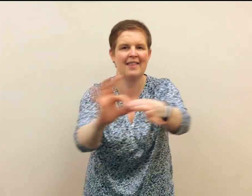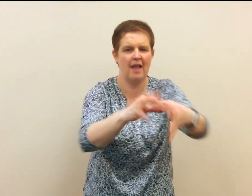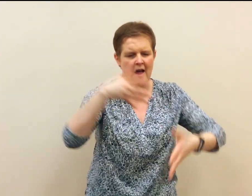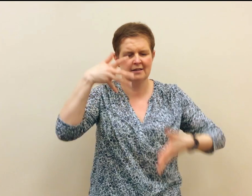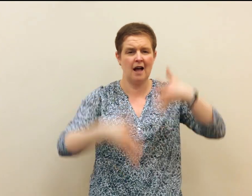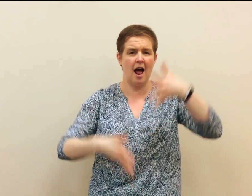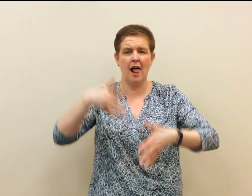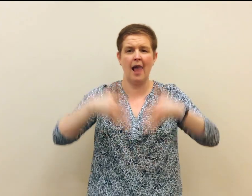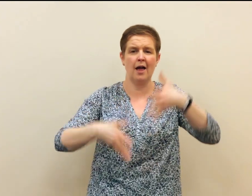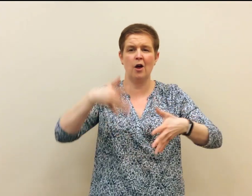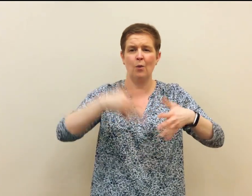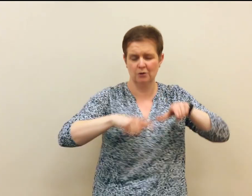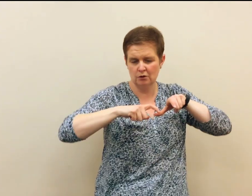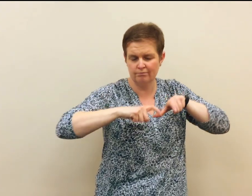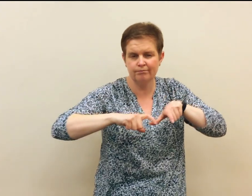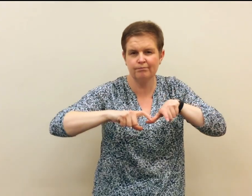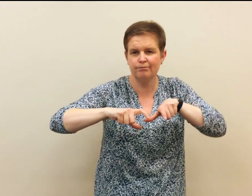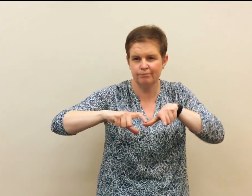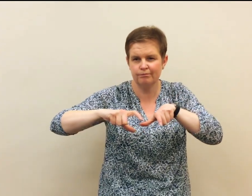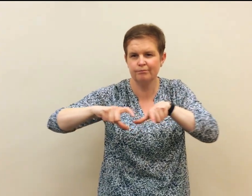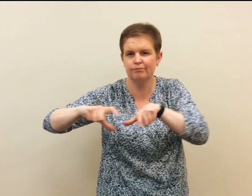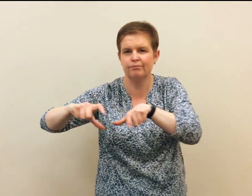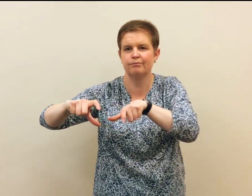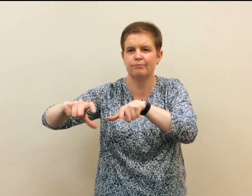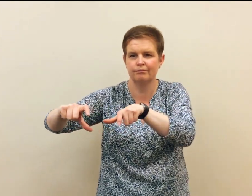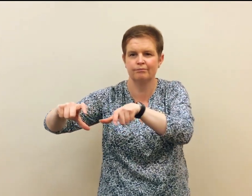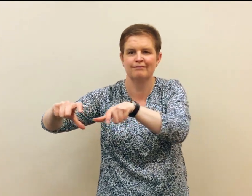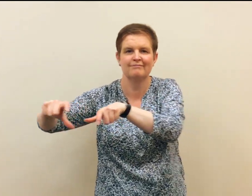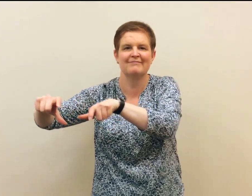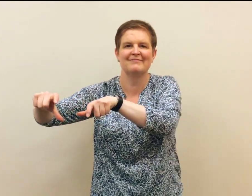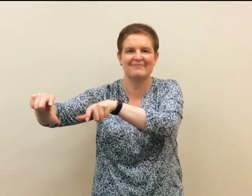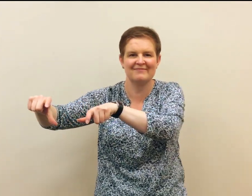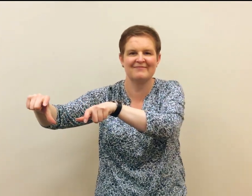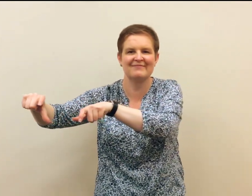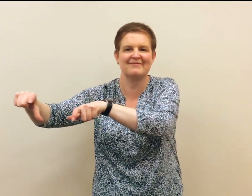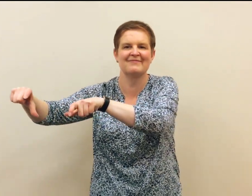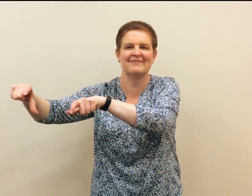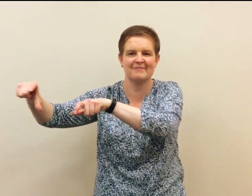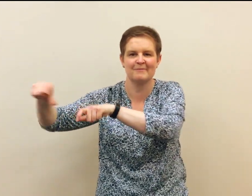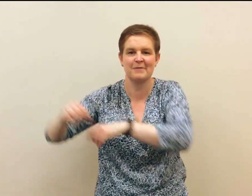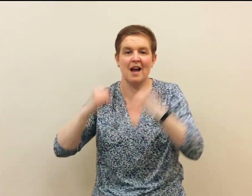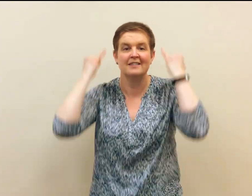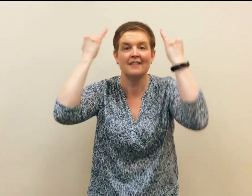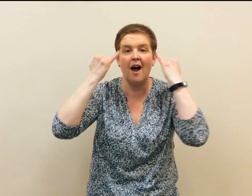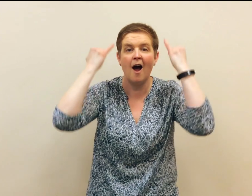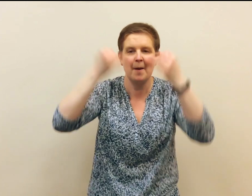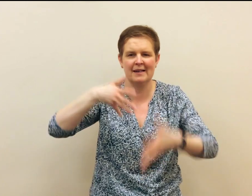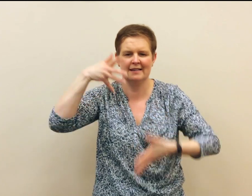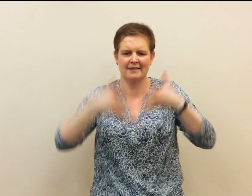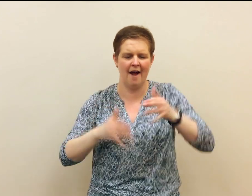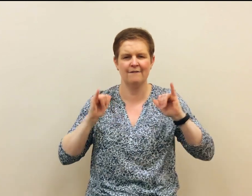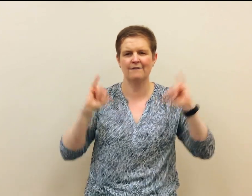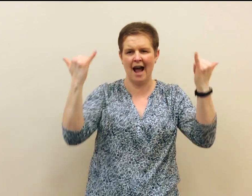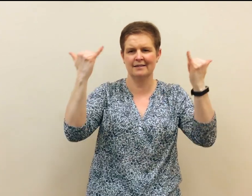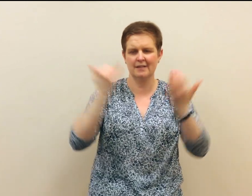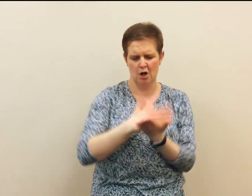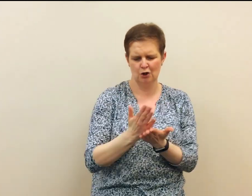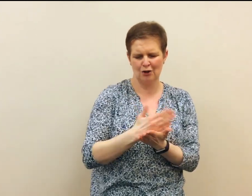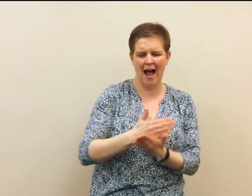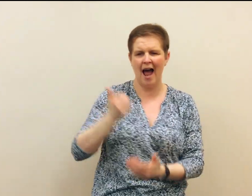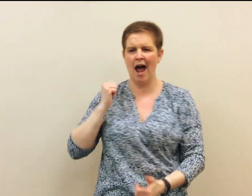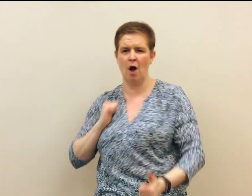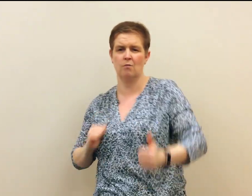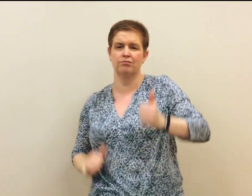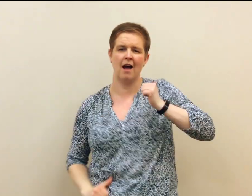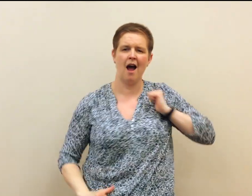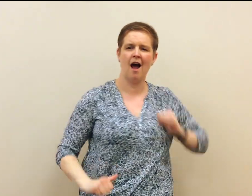Sign language will last forever Derby Signfest share our pride